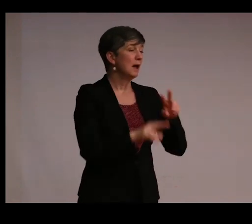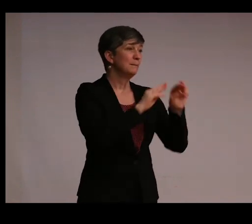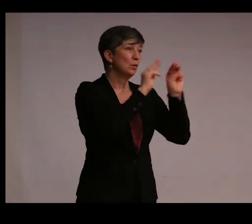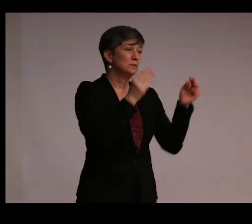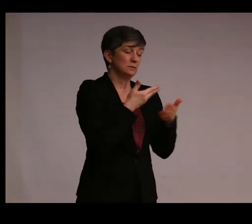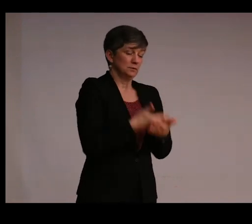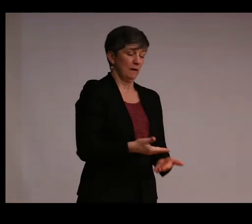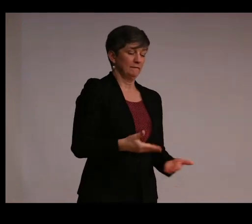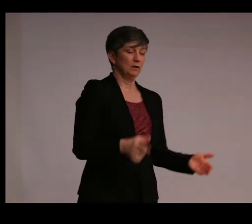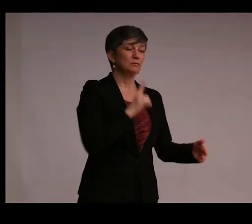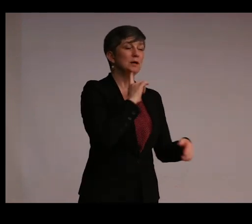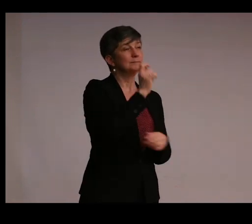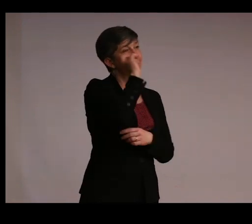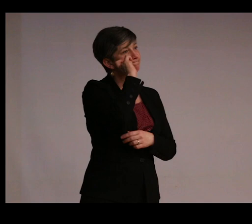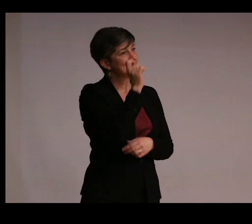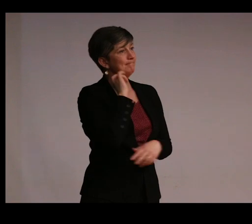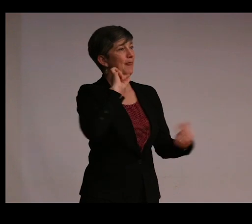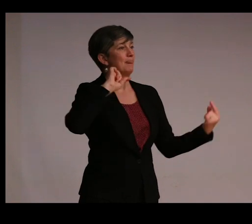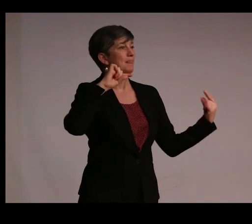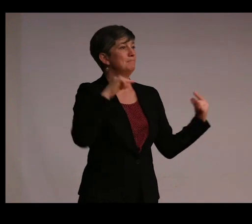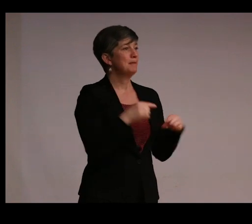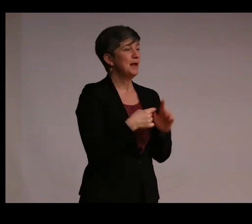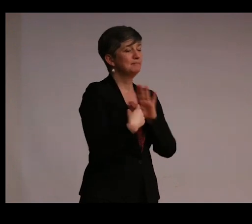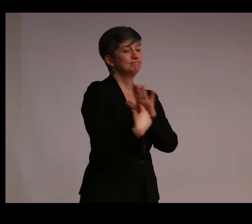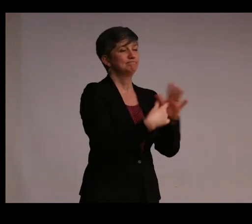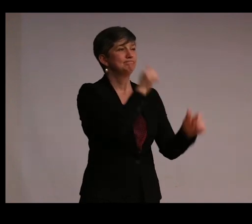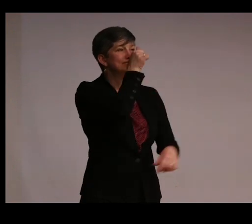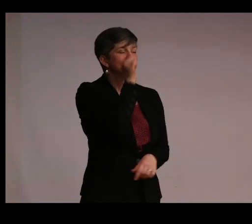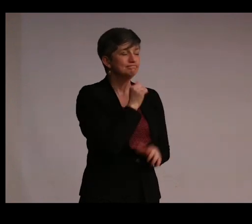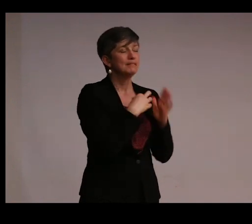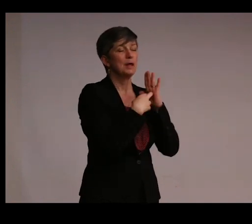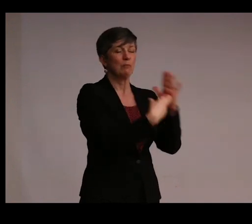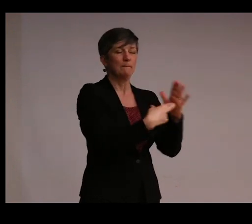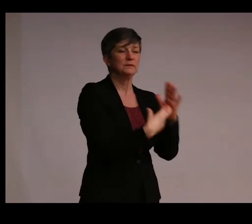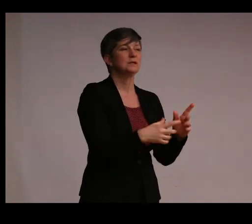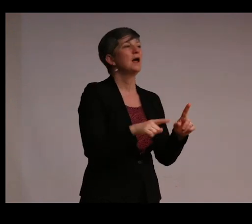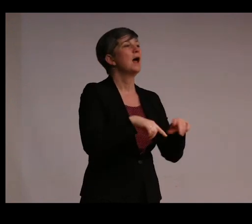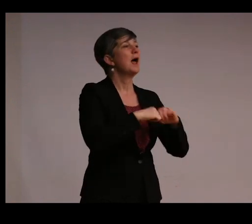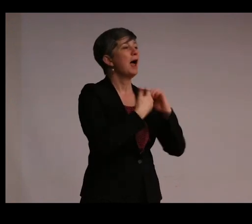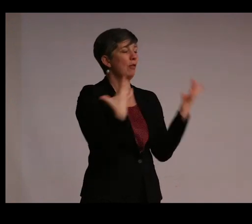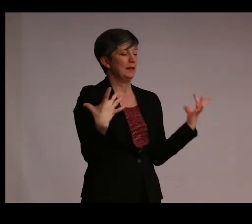is to really acknowledge the pain that they might represent and the ways that certain connections between people